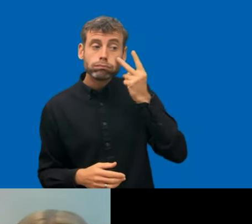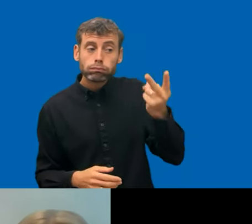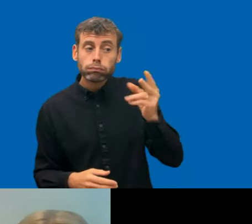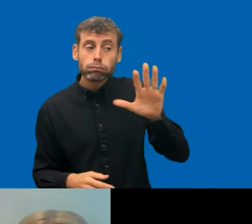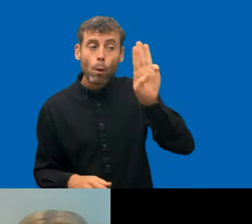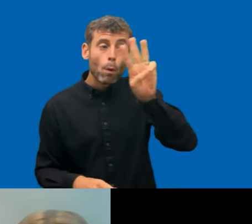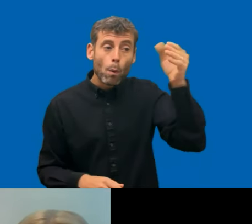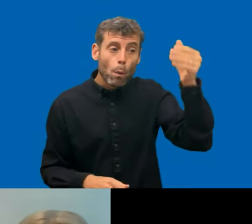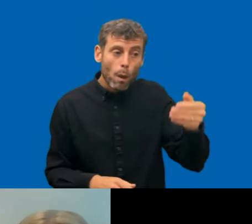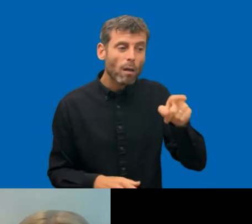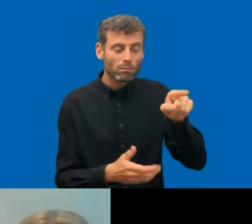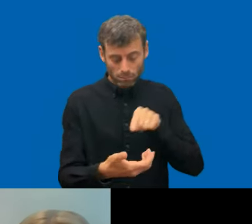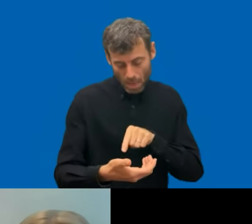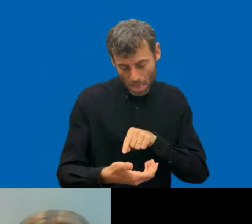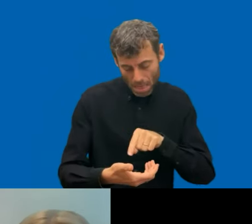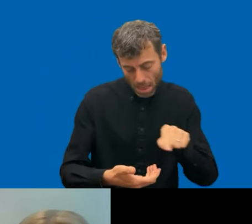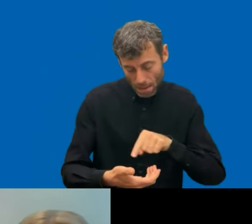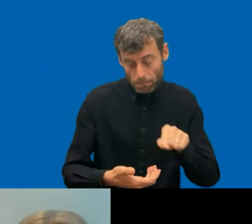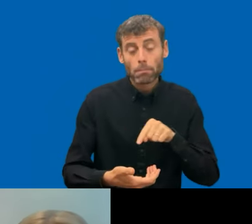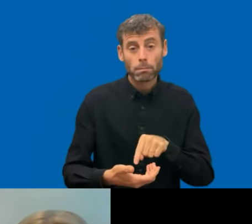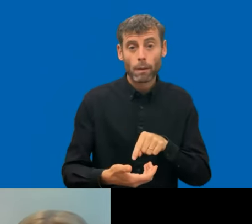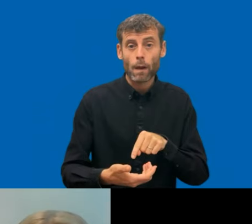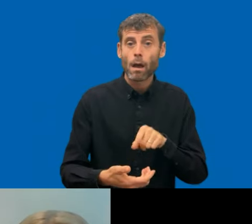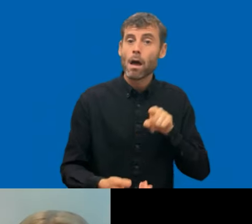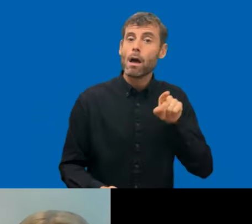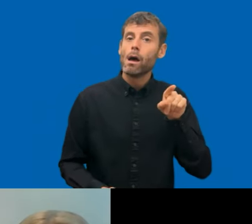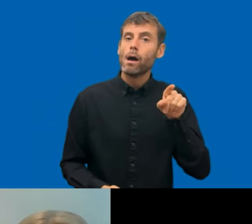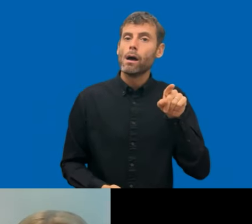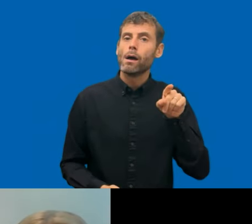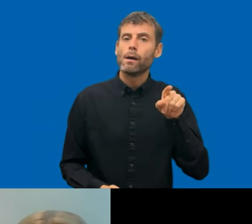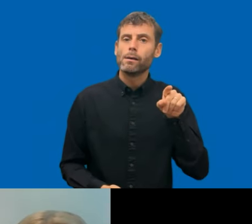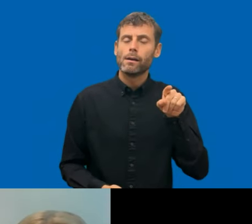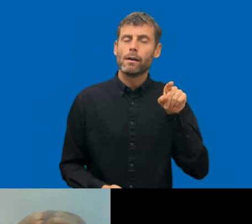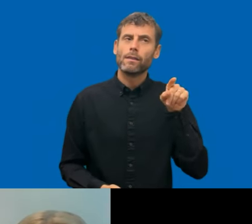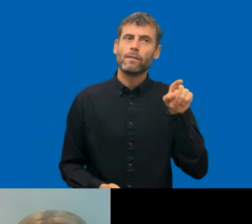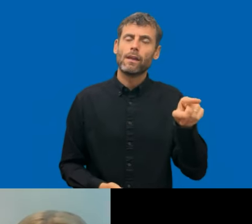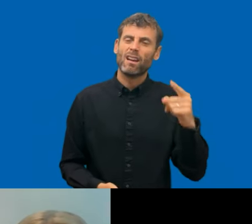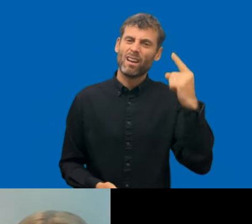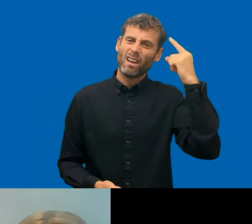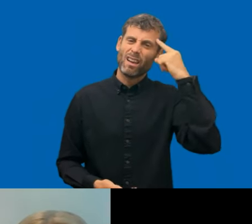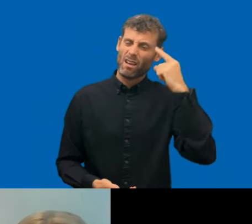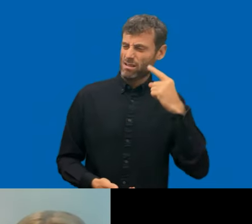it's not like I mean, they should try not to see it as like a control of them, but it's more like